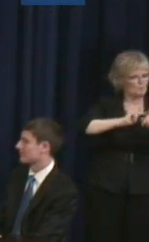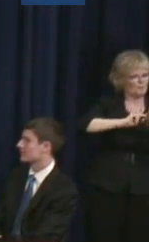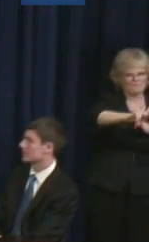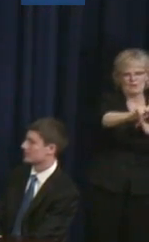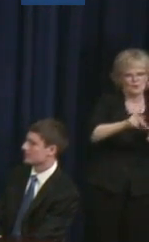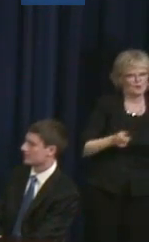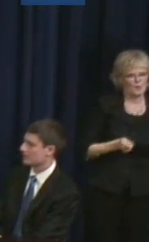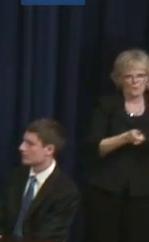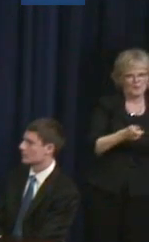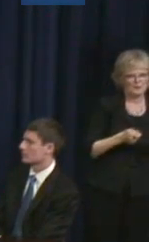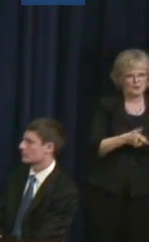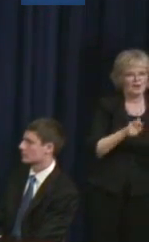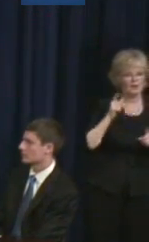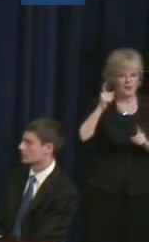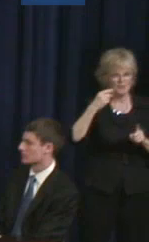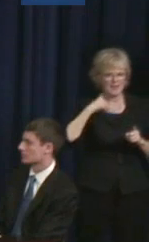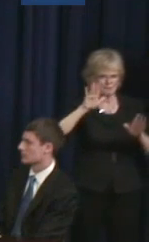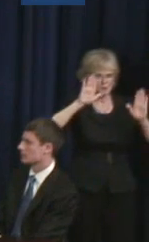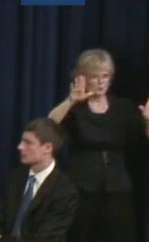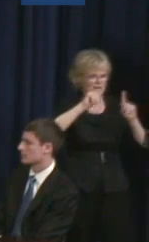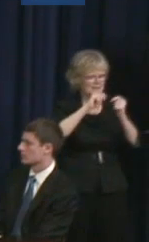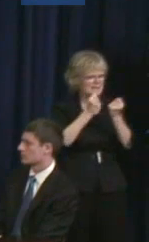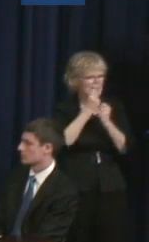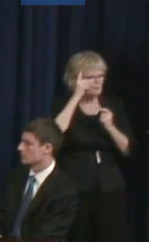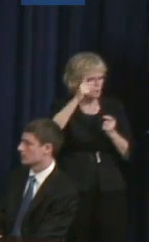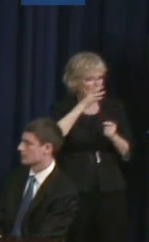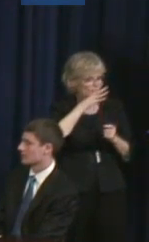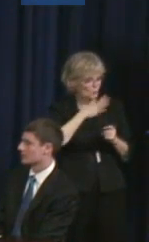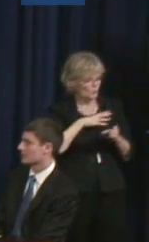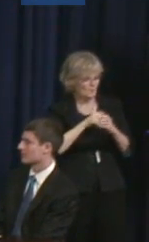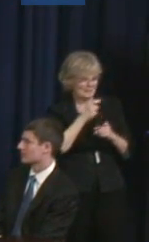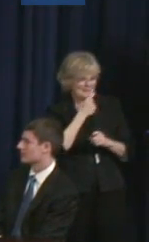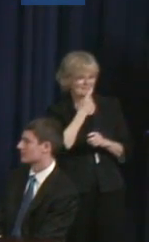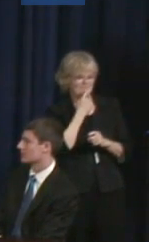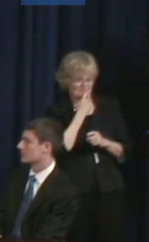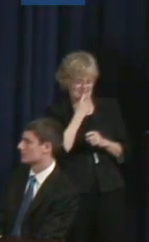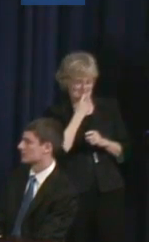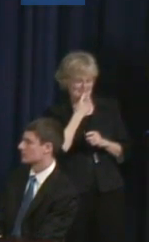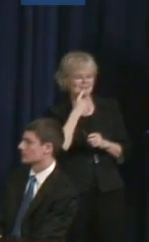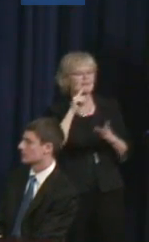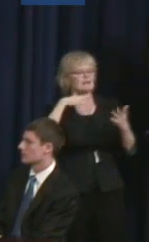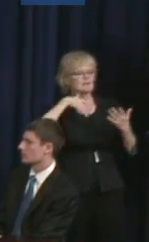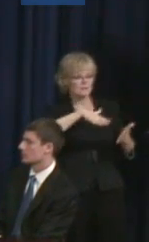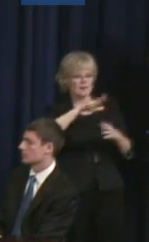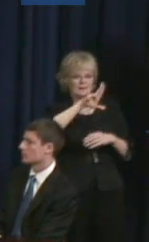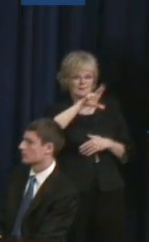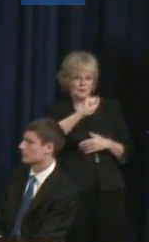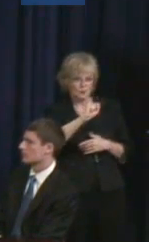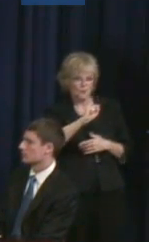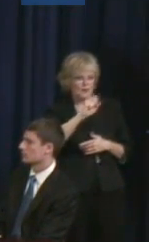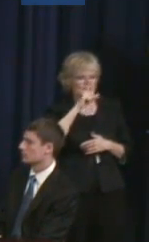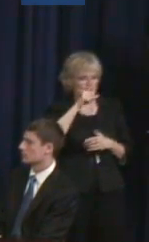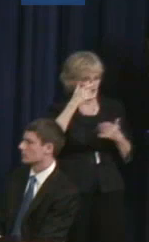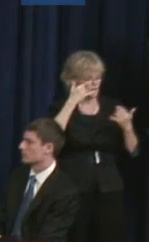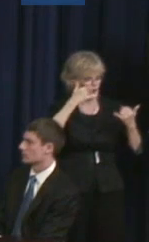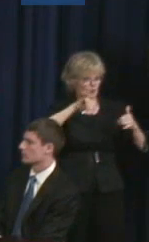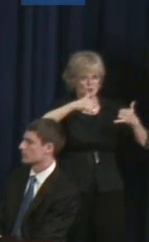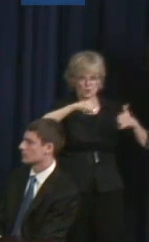They have some great teams. I met a woman in Finland who studied in the United States and played professional wheelchair basketball in Germany.